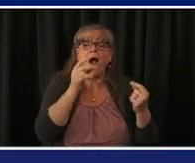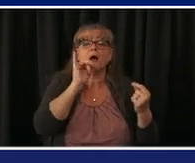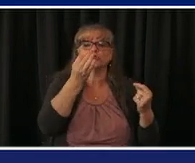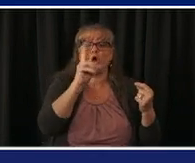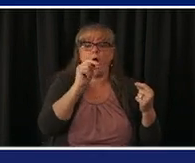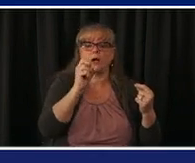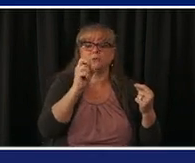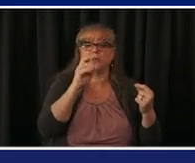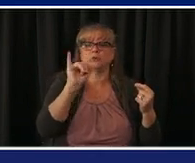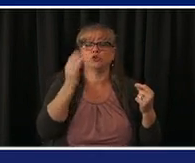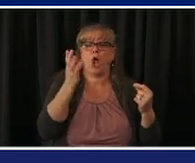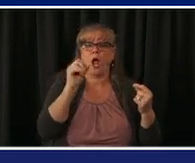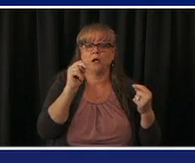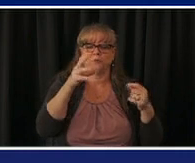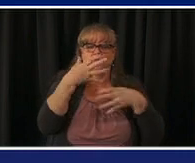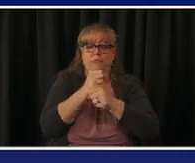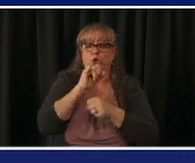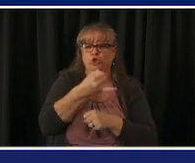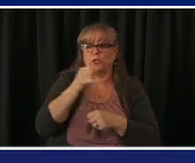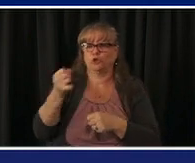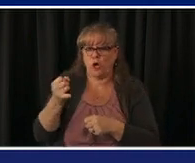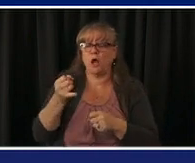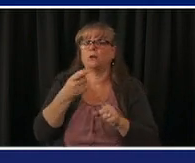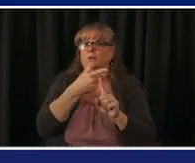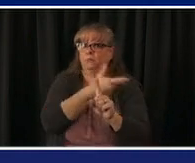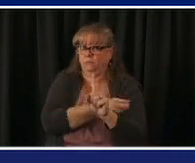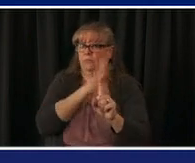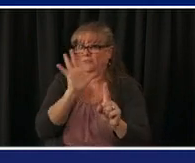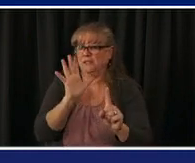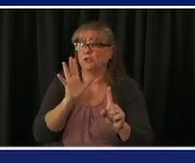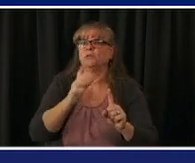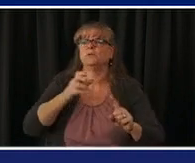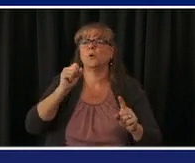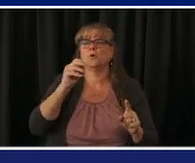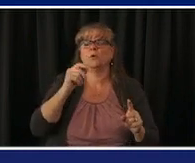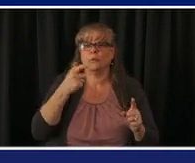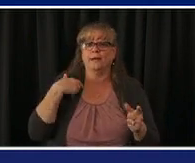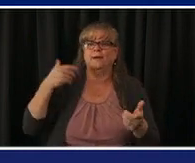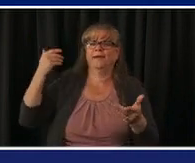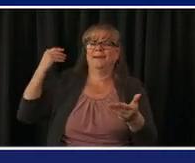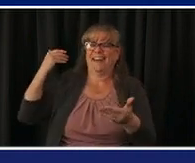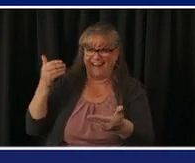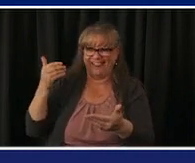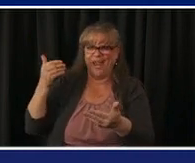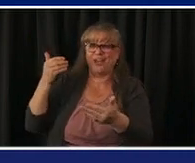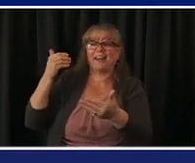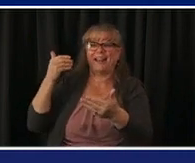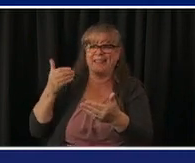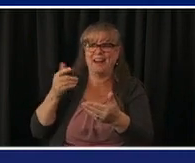be every day we're getting closer to ending the pandemic but it is not over yet please if if you